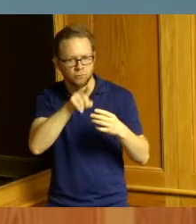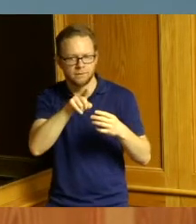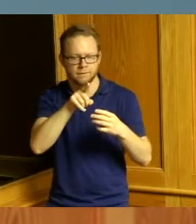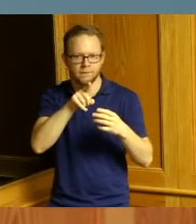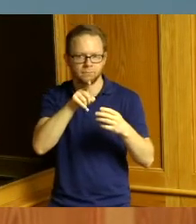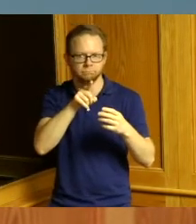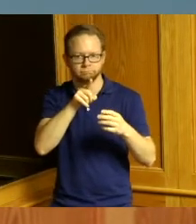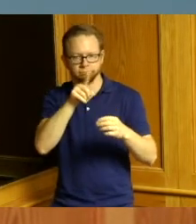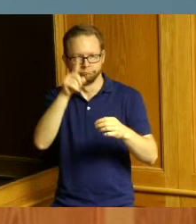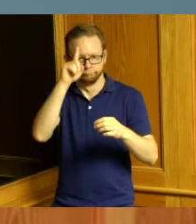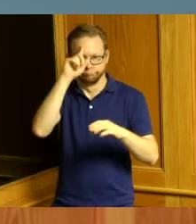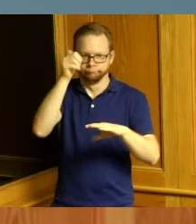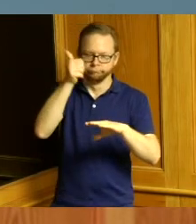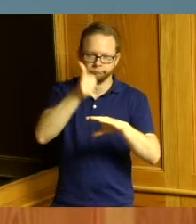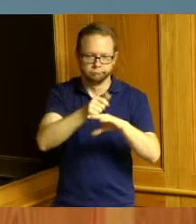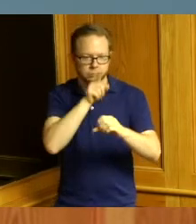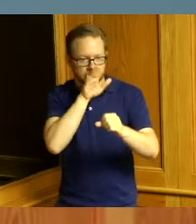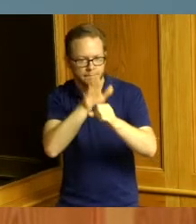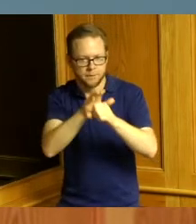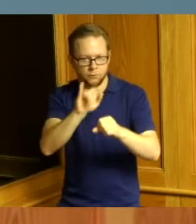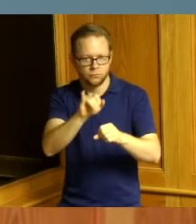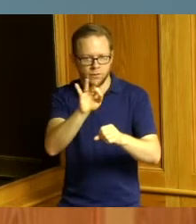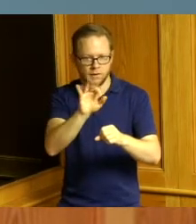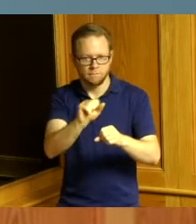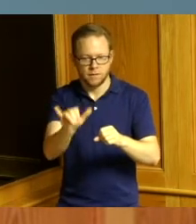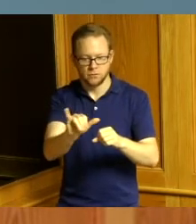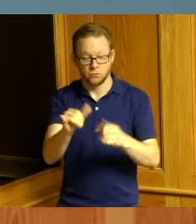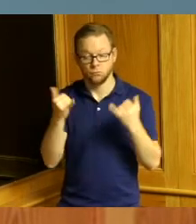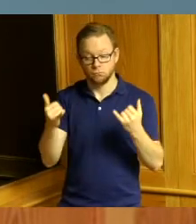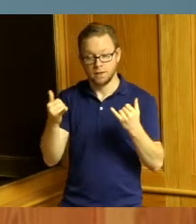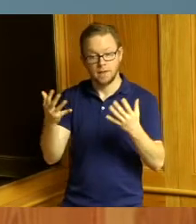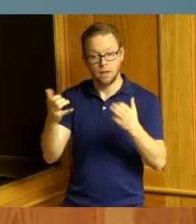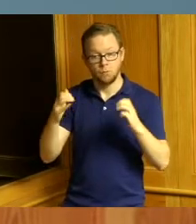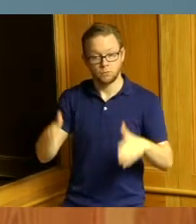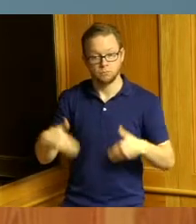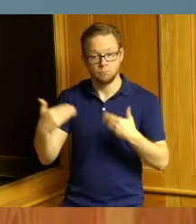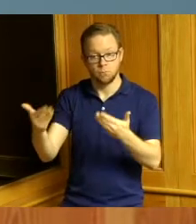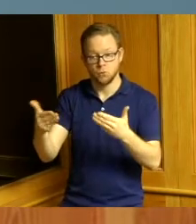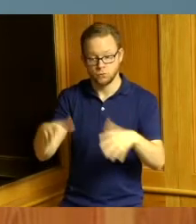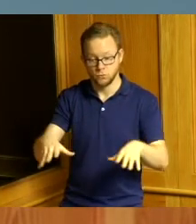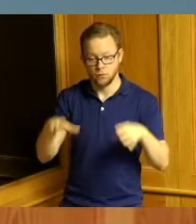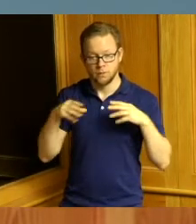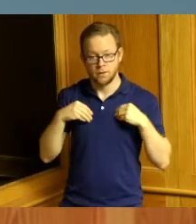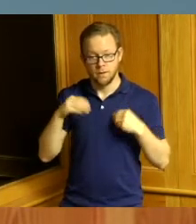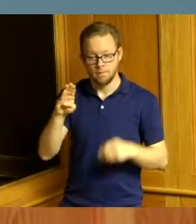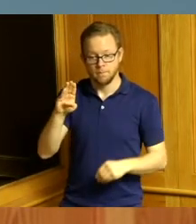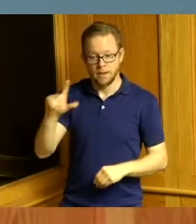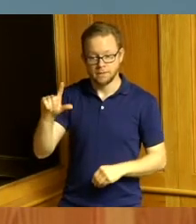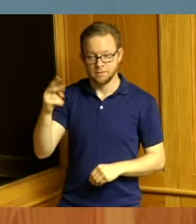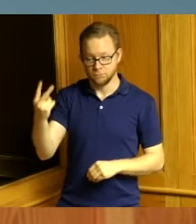at this time I'd like to make a motion to adopt resolution violate to the resolution approving an